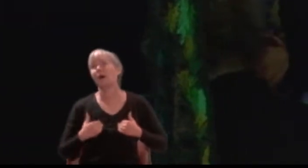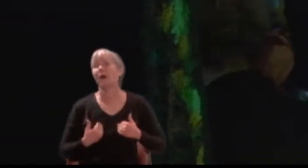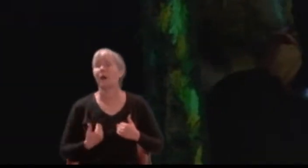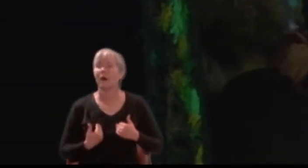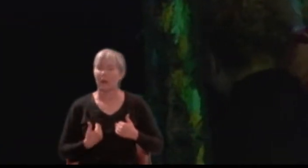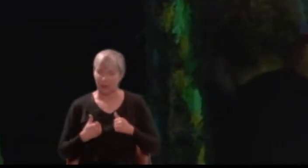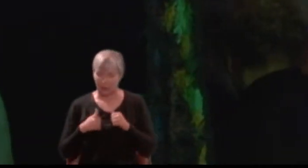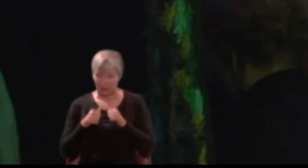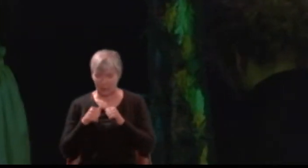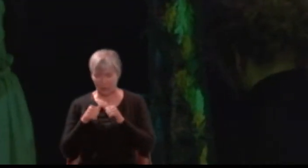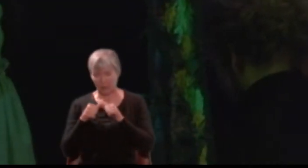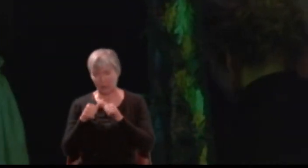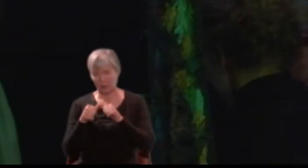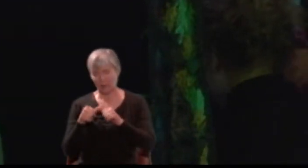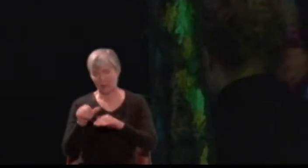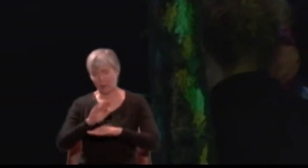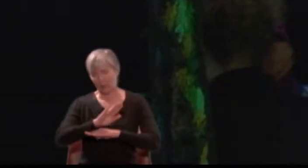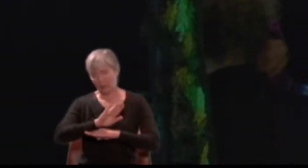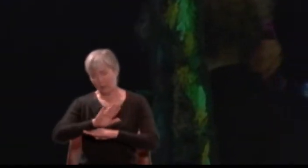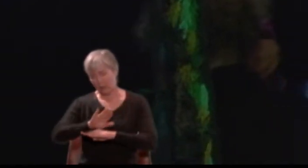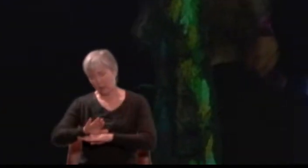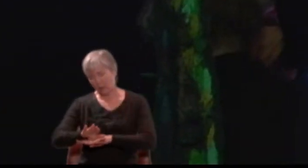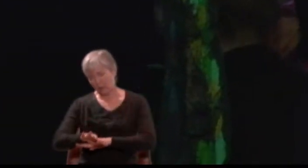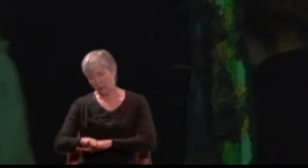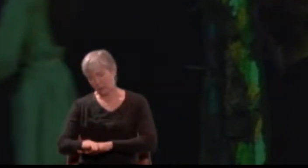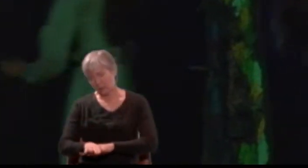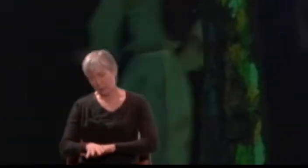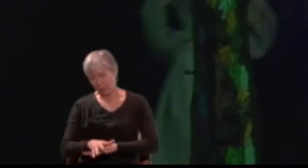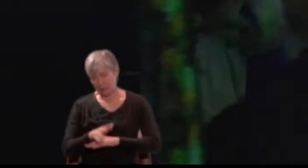Sleep, steal me awhile from mine own company.